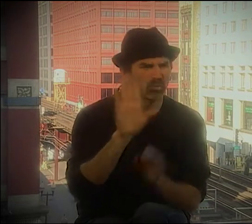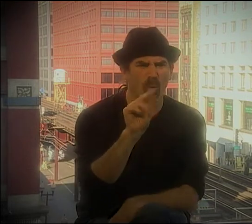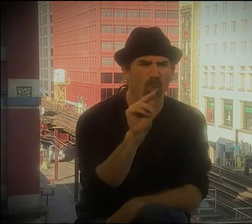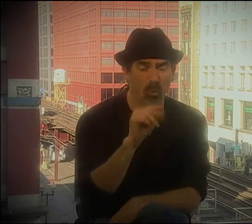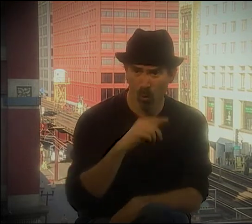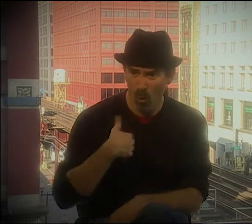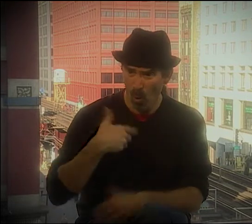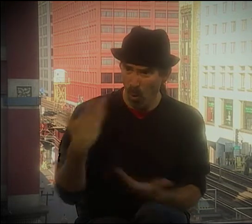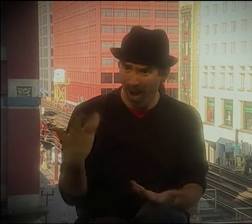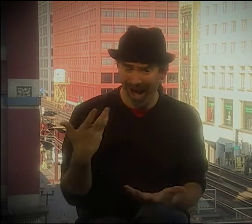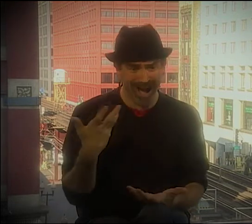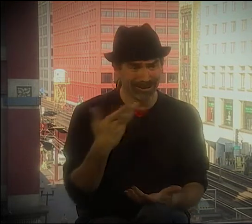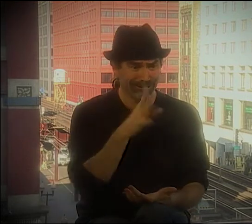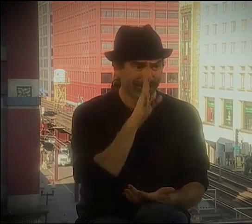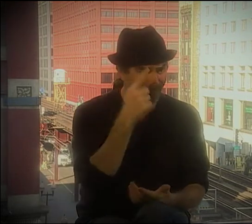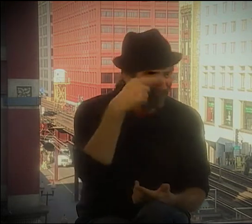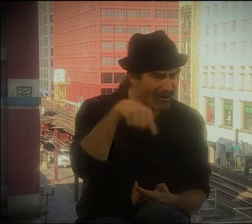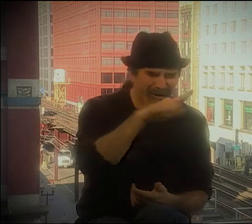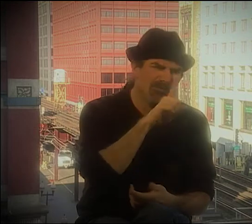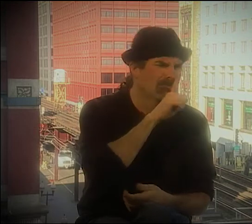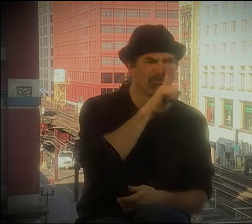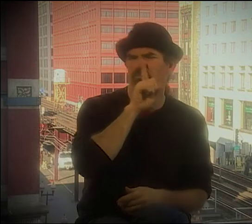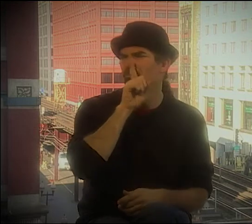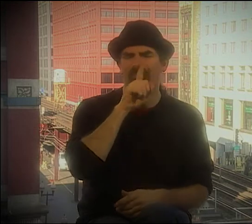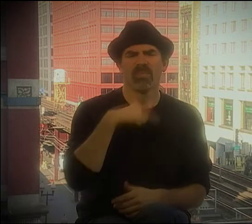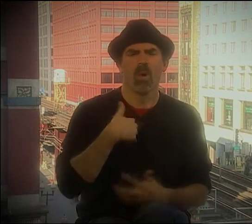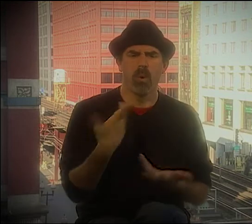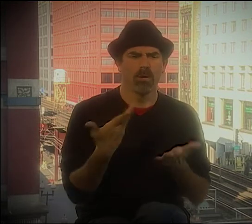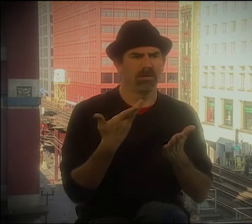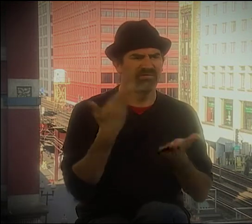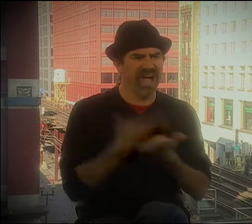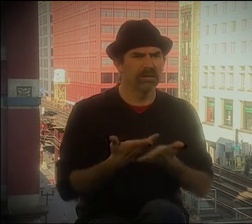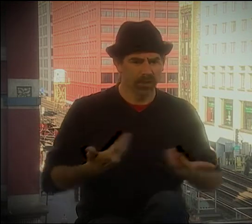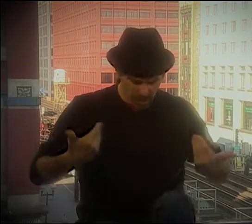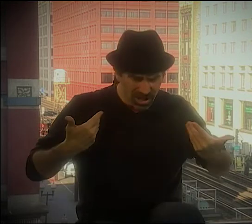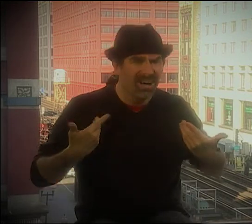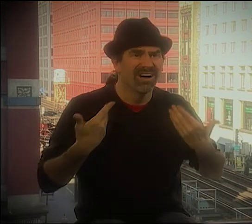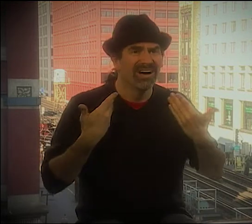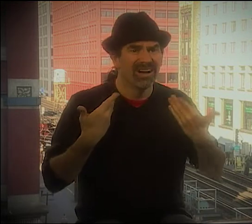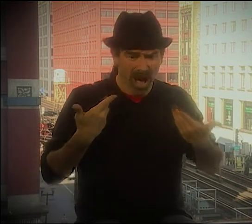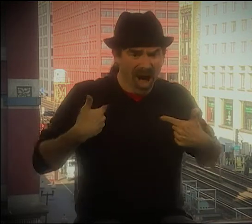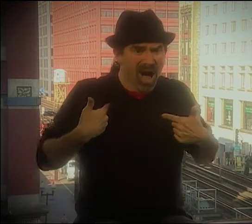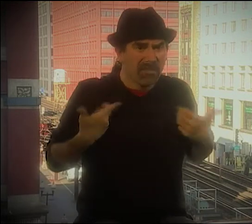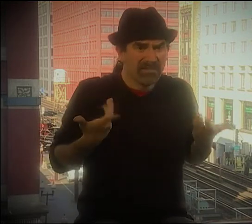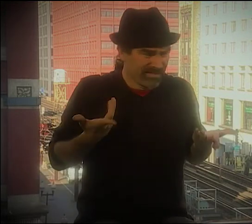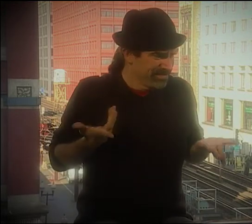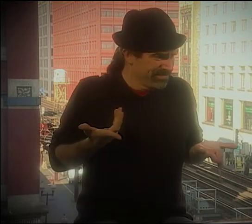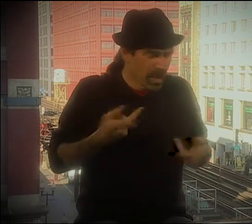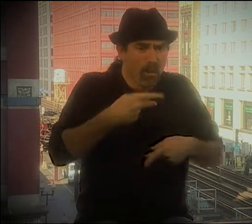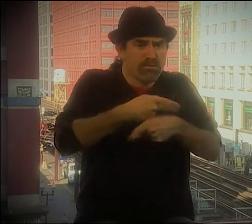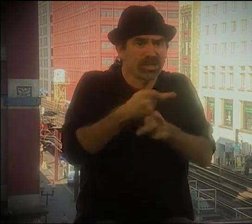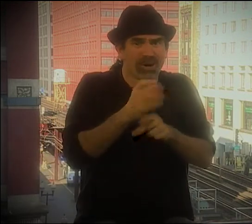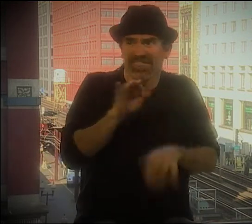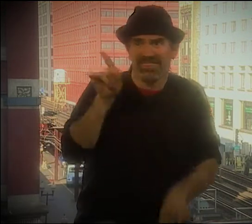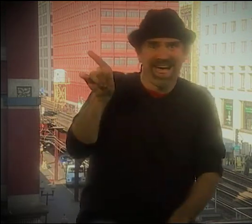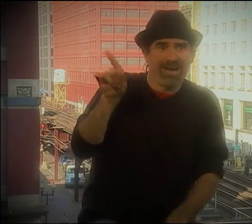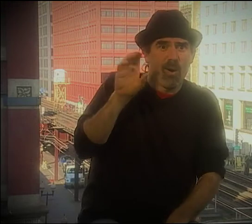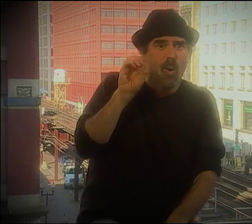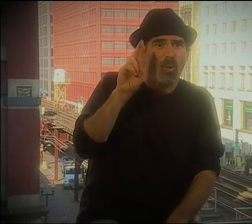THINGS THAT WERE OPPRESSING DEAF PEOPLE, AND I THOUGHT, "WHY DO I NOT TALK? "DOESN'T MATTER IF I'M NOT CLEAR, PEOPLE WON'T "UNDERSTAND ME.